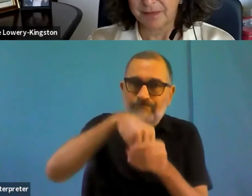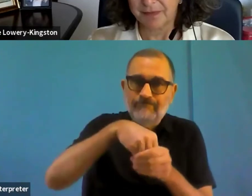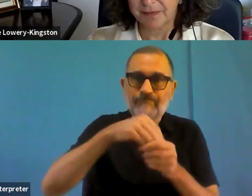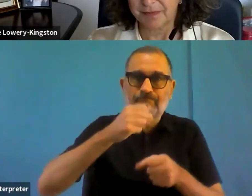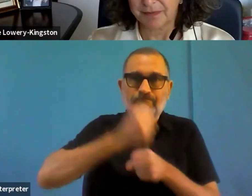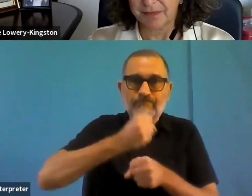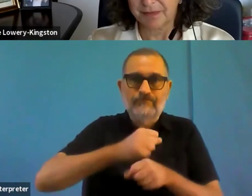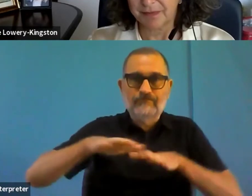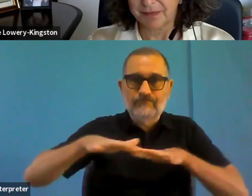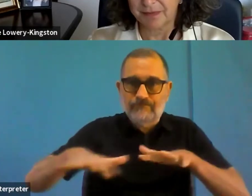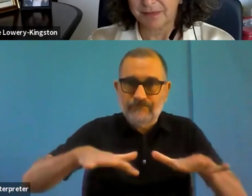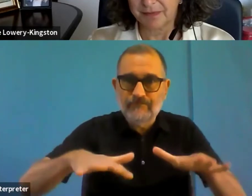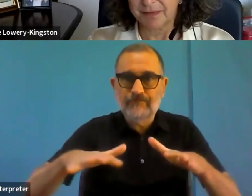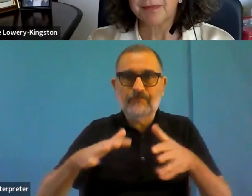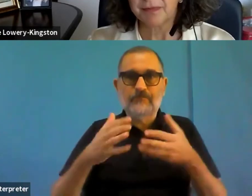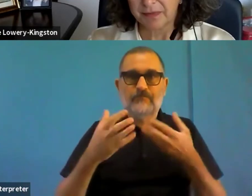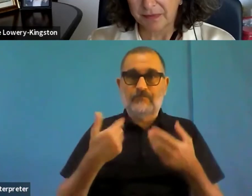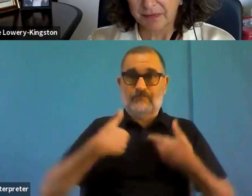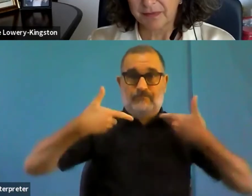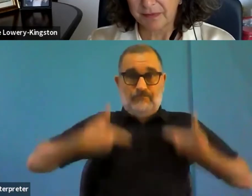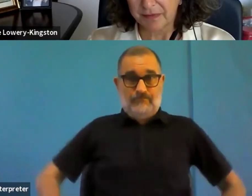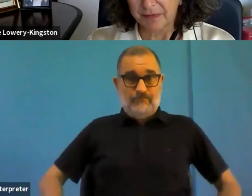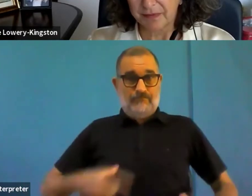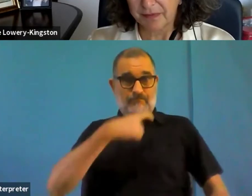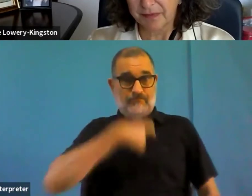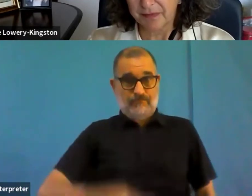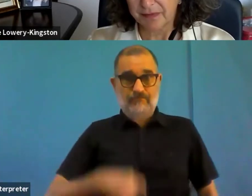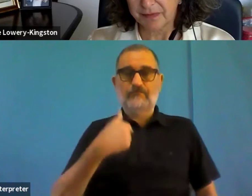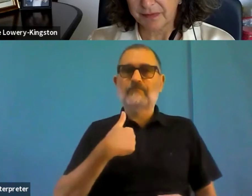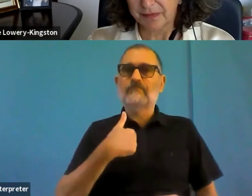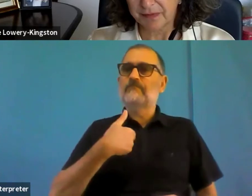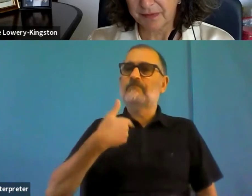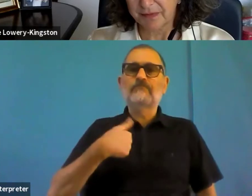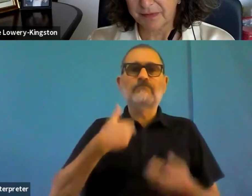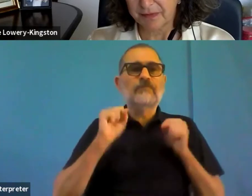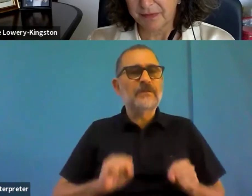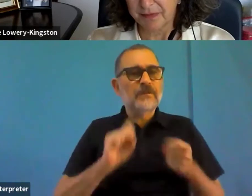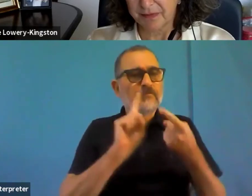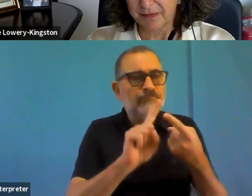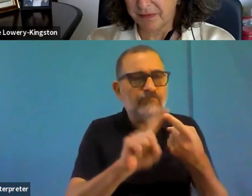with to complain, what problems or to explain my problems, trying to find the information